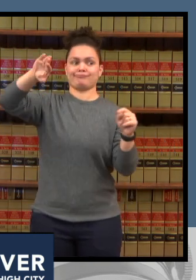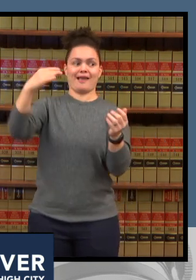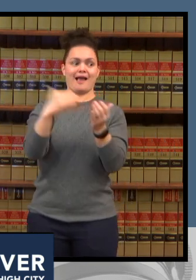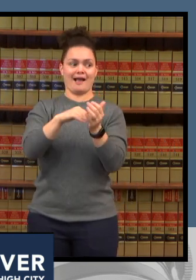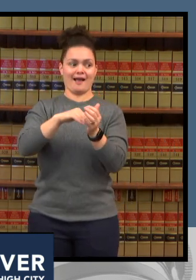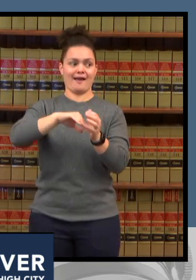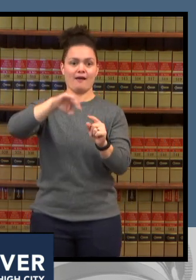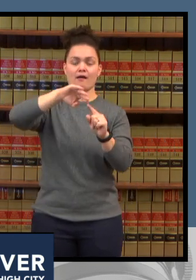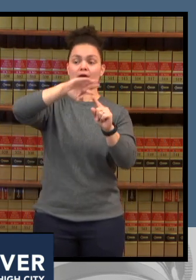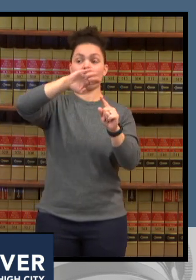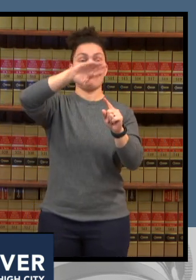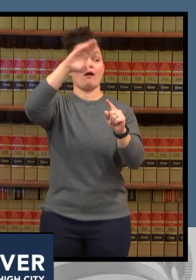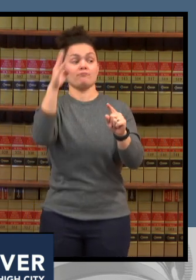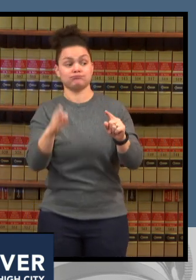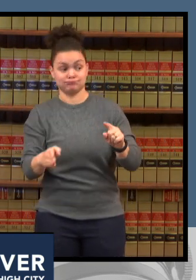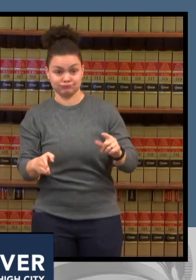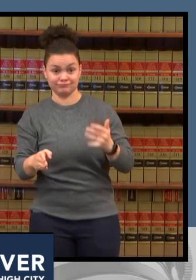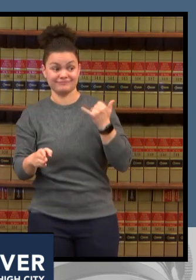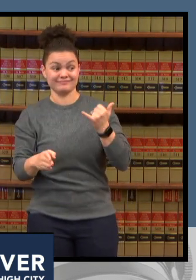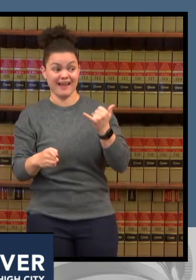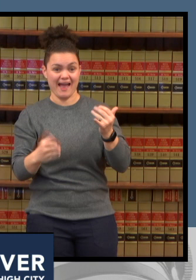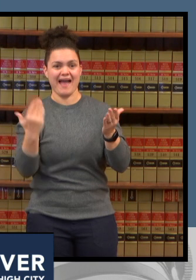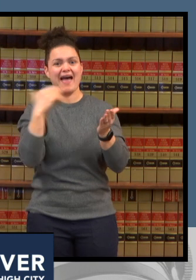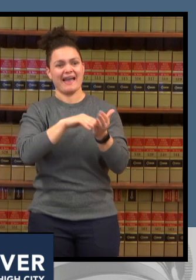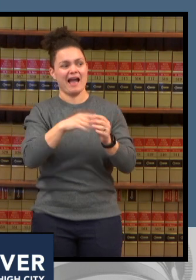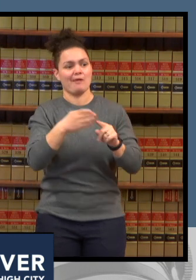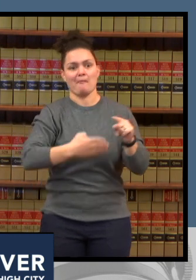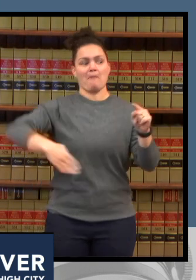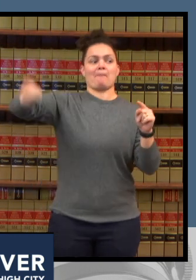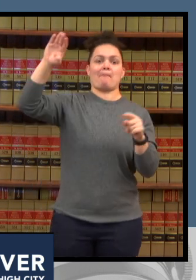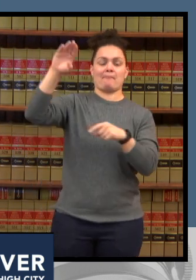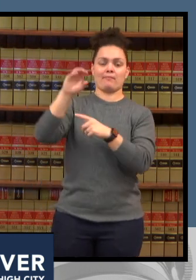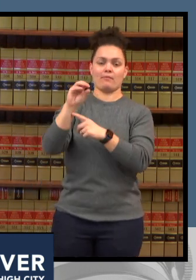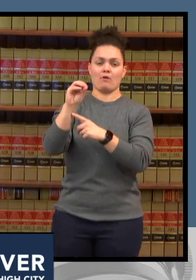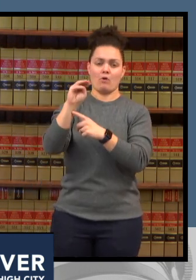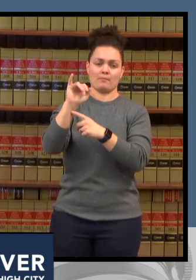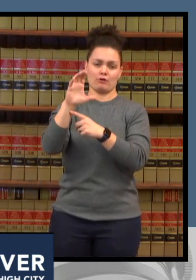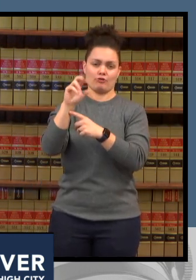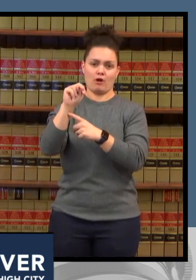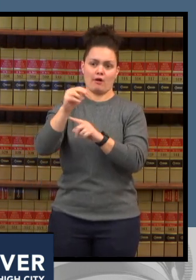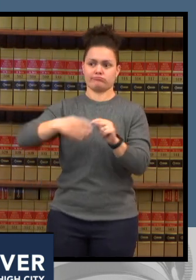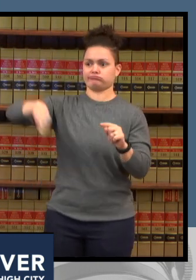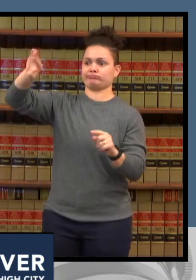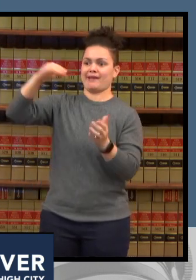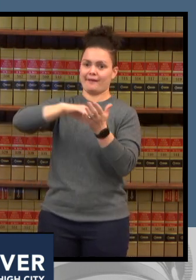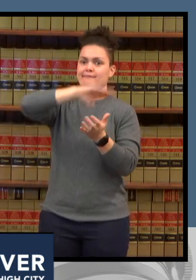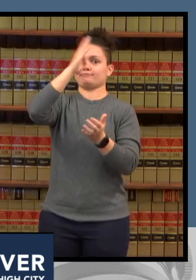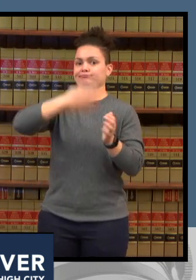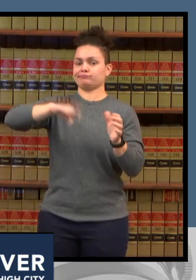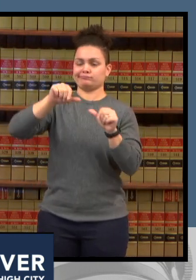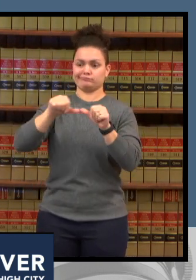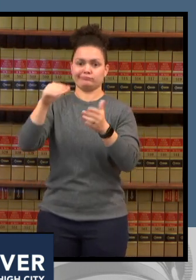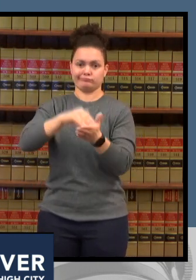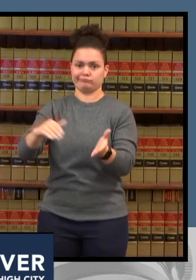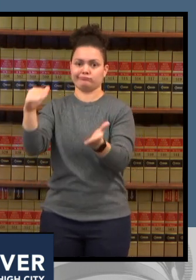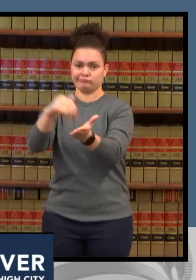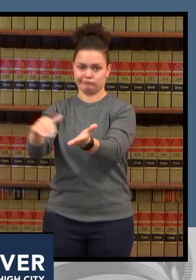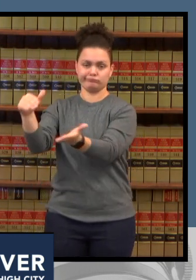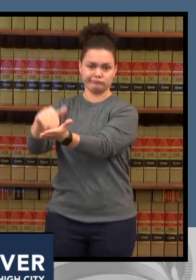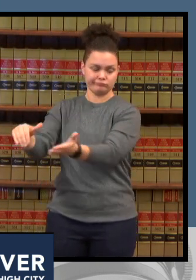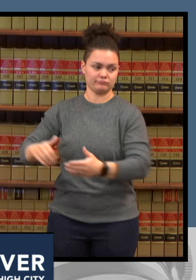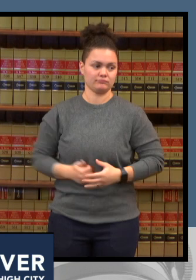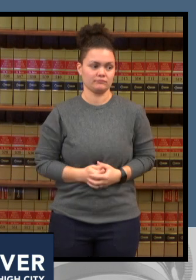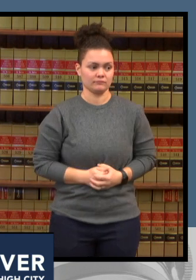and now uh we are seeing the omicron variant uh surge and this is far again far more infectious